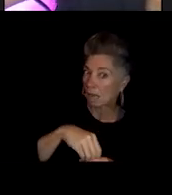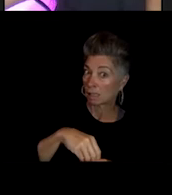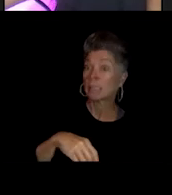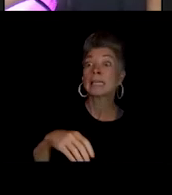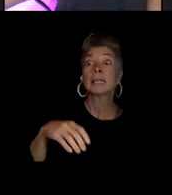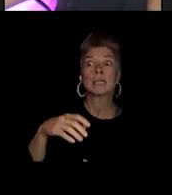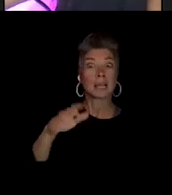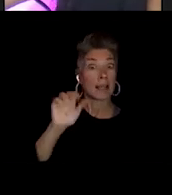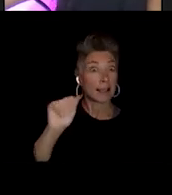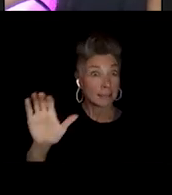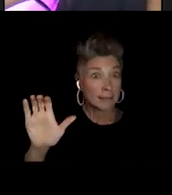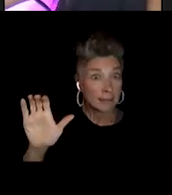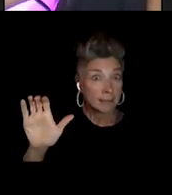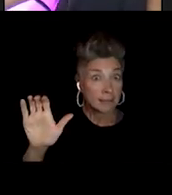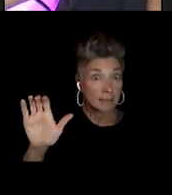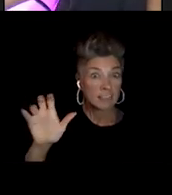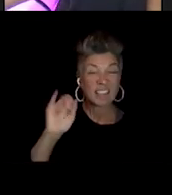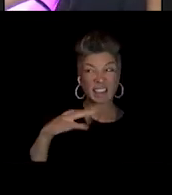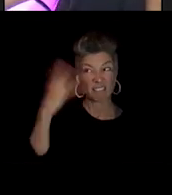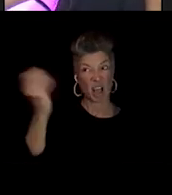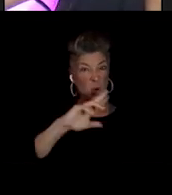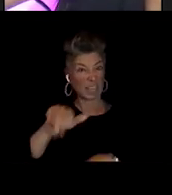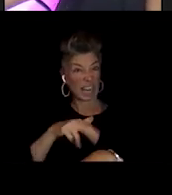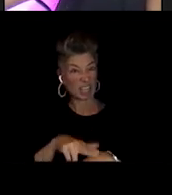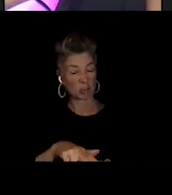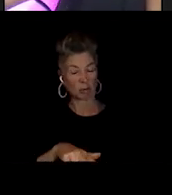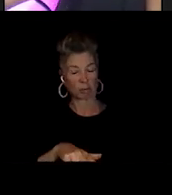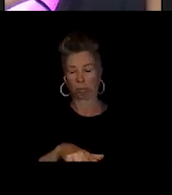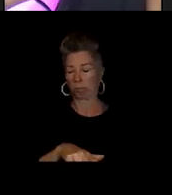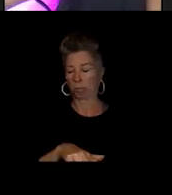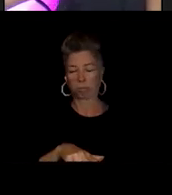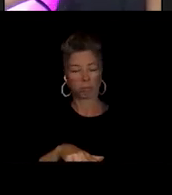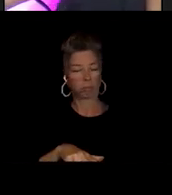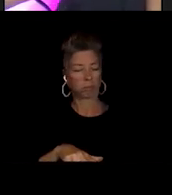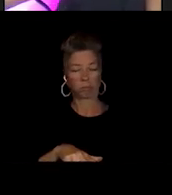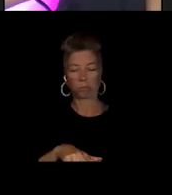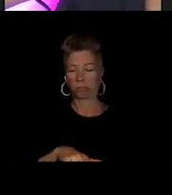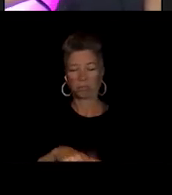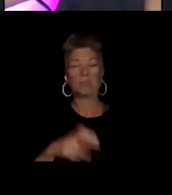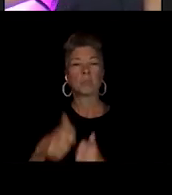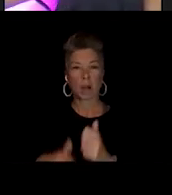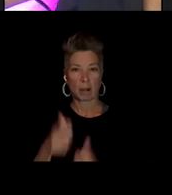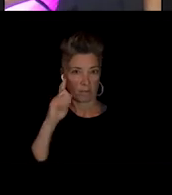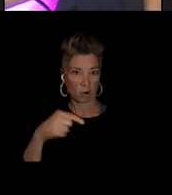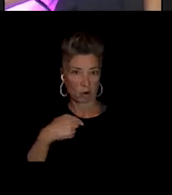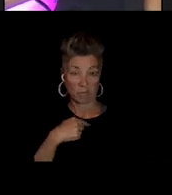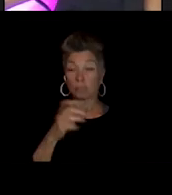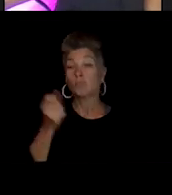Whenever I have to go out in nature, that's a problem for me. Cause nature does not like me.